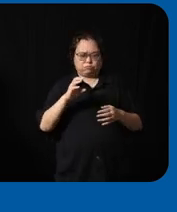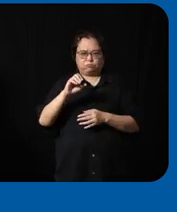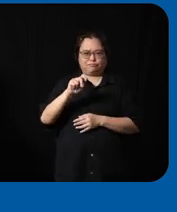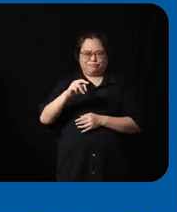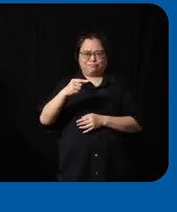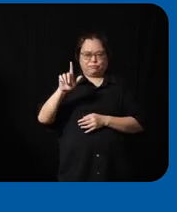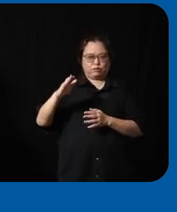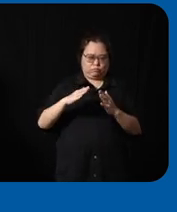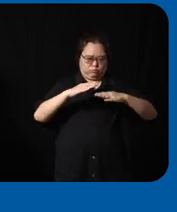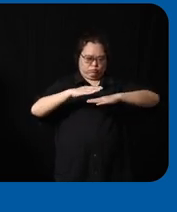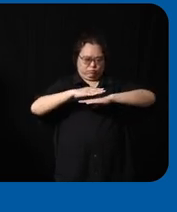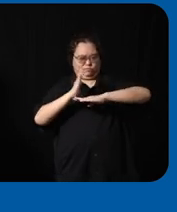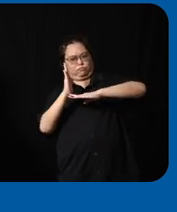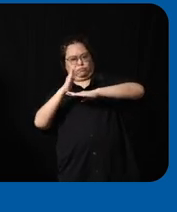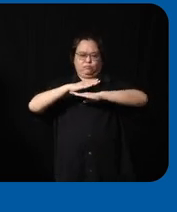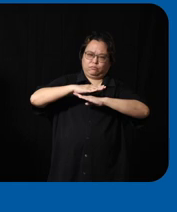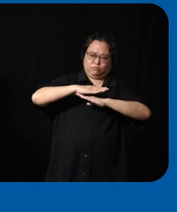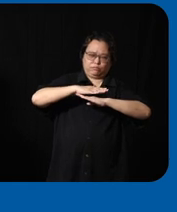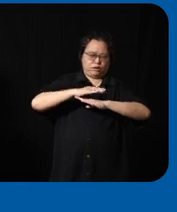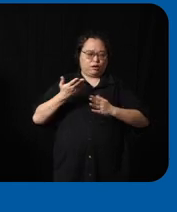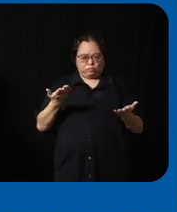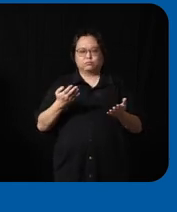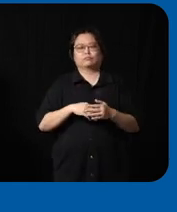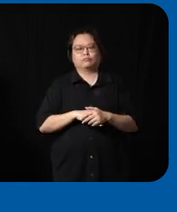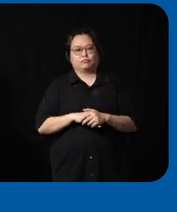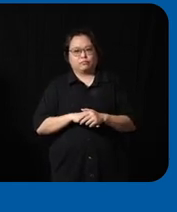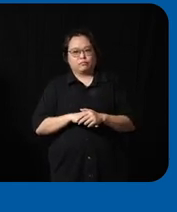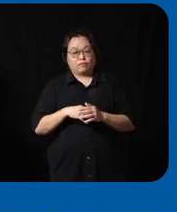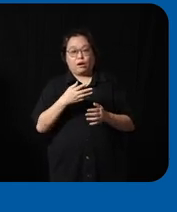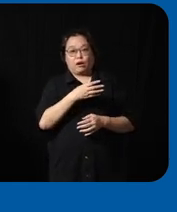the road for example or the path right and of course you have your camera where you can then